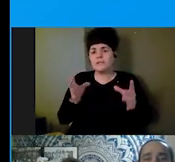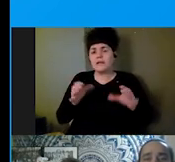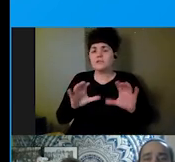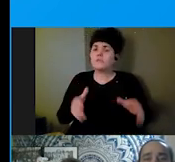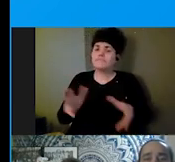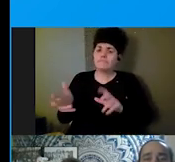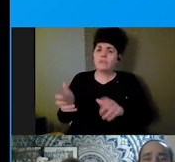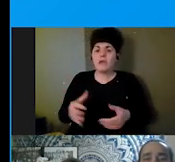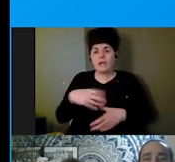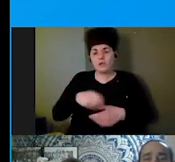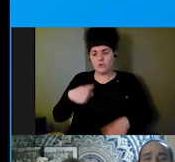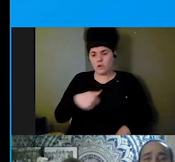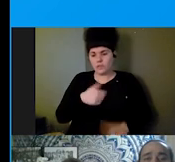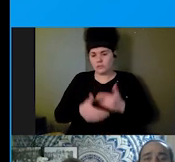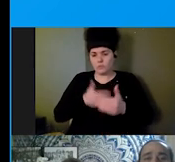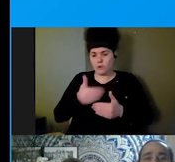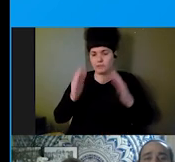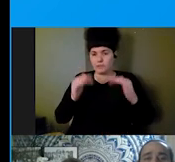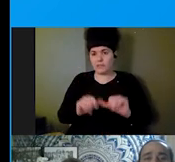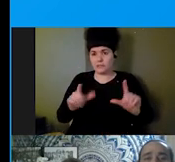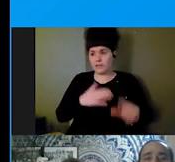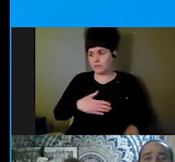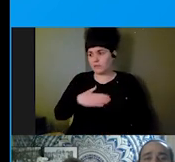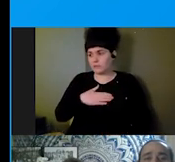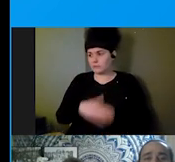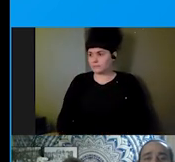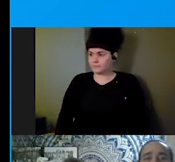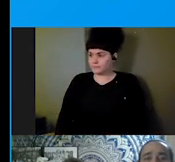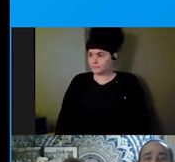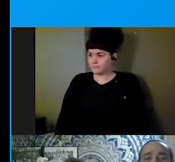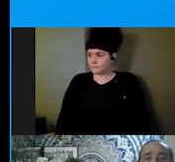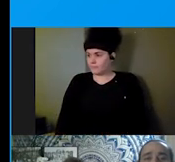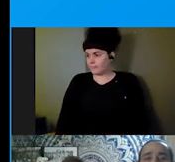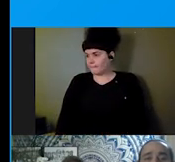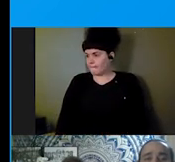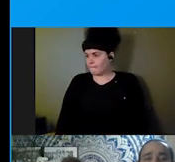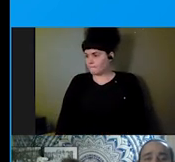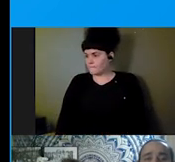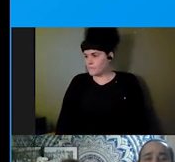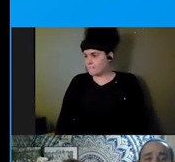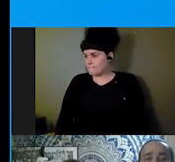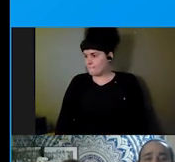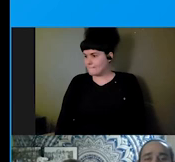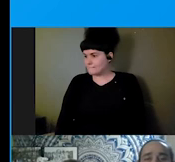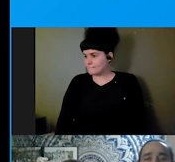Next slide, please. The way that lack of appropriate planning leads to